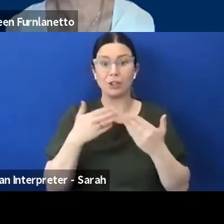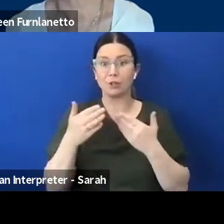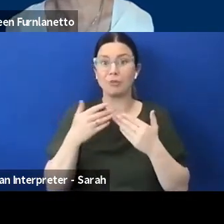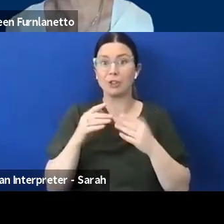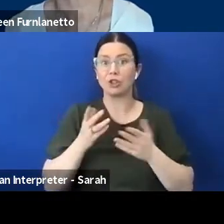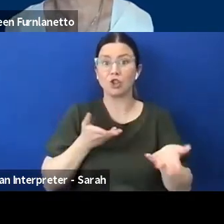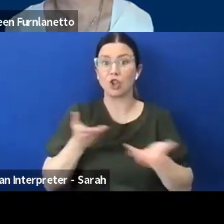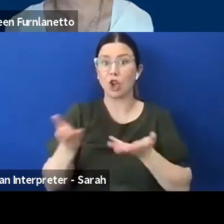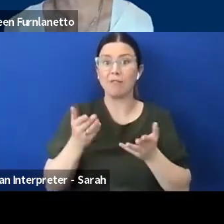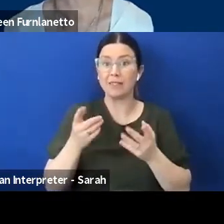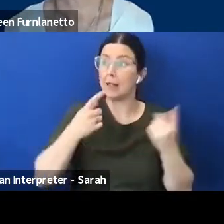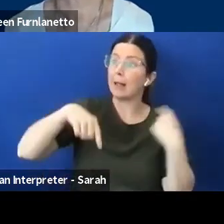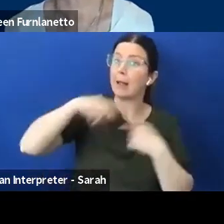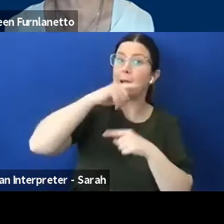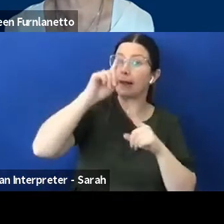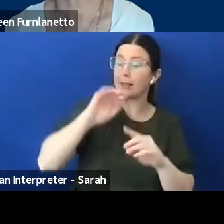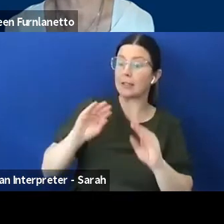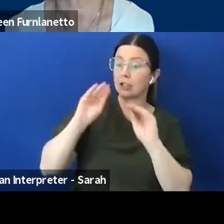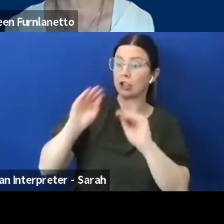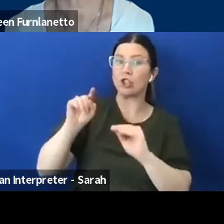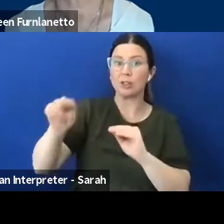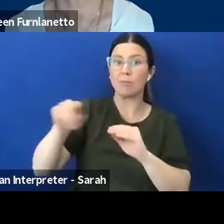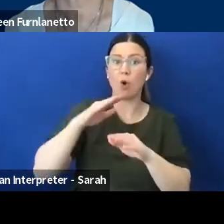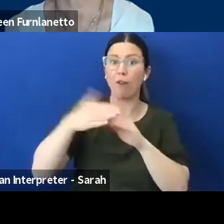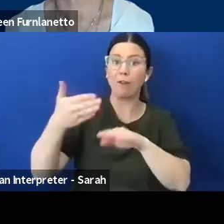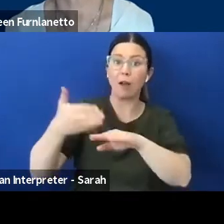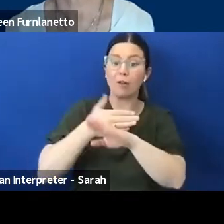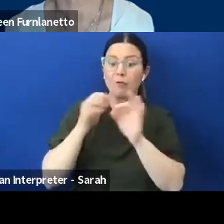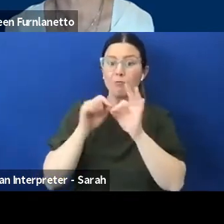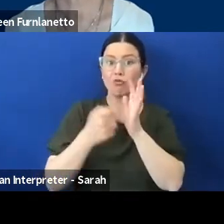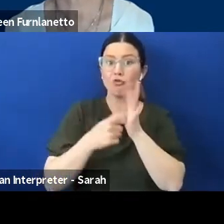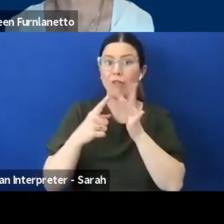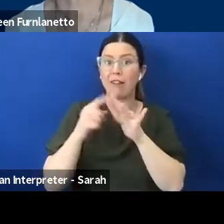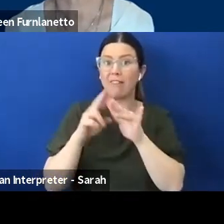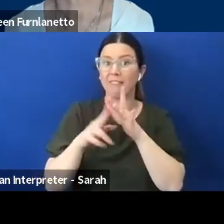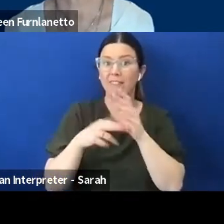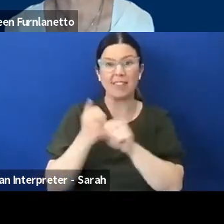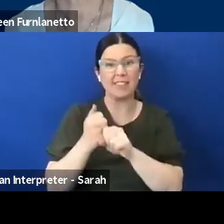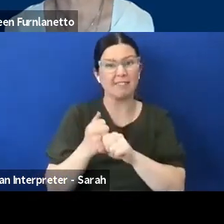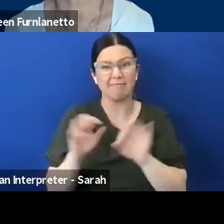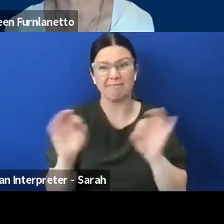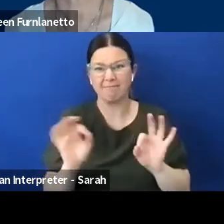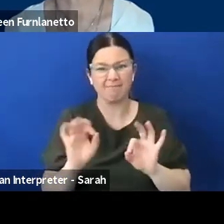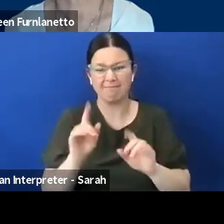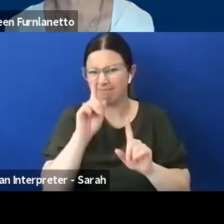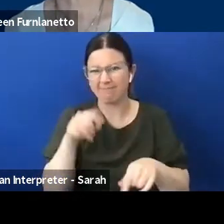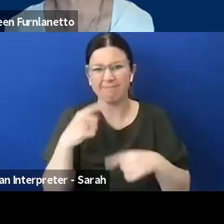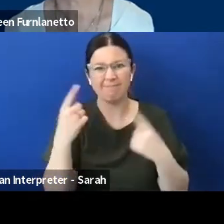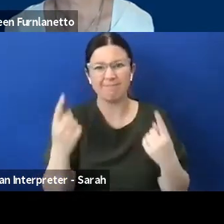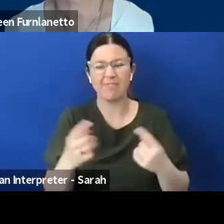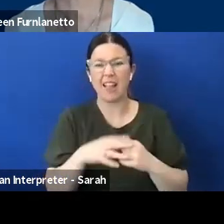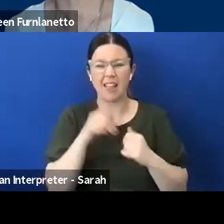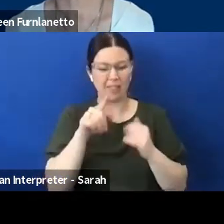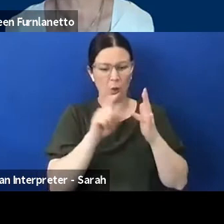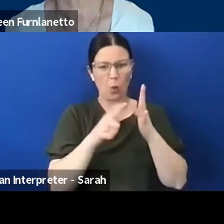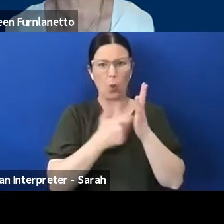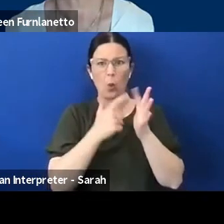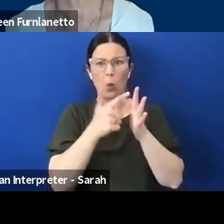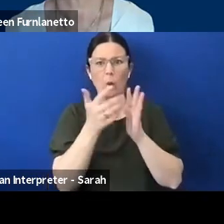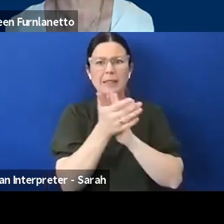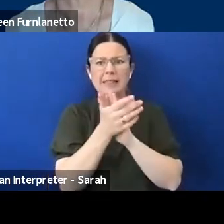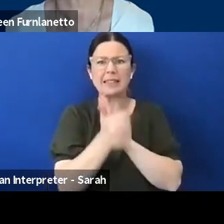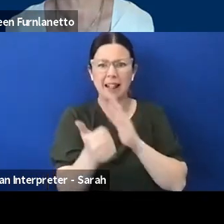No one. This is core skill, core element for our management services and therefore the revisitation